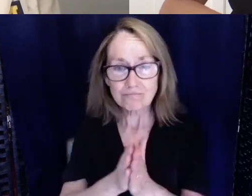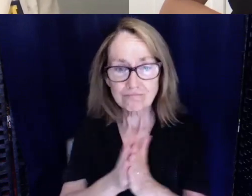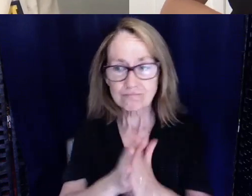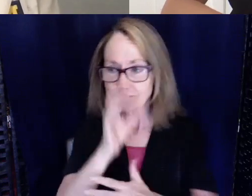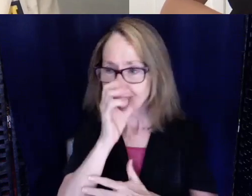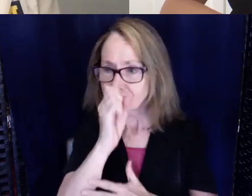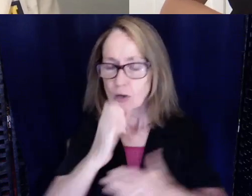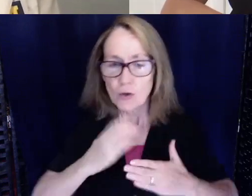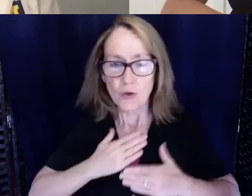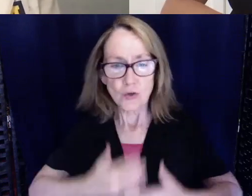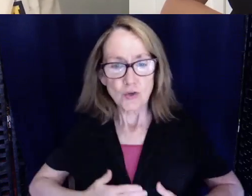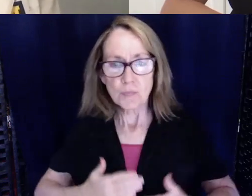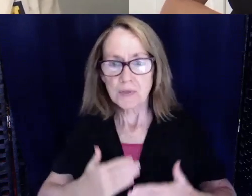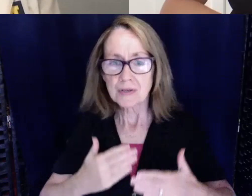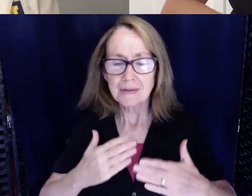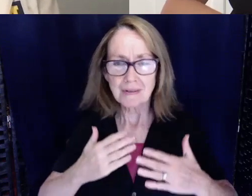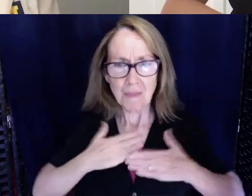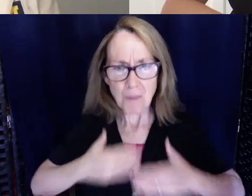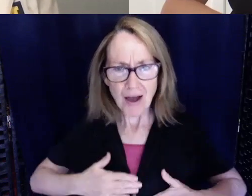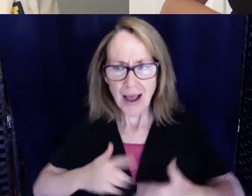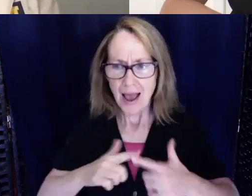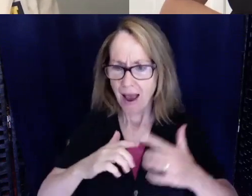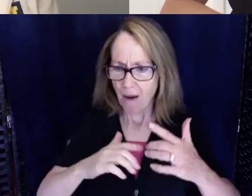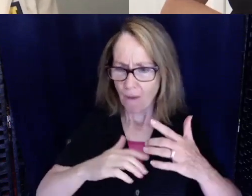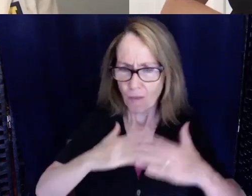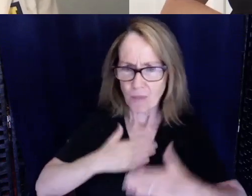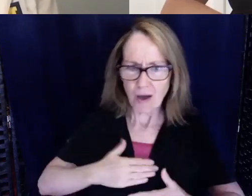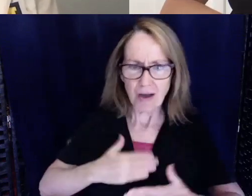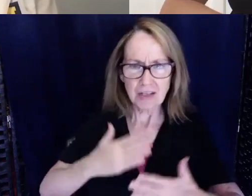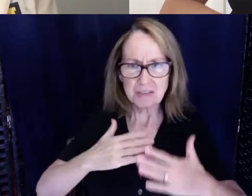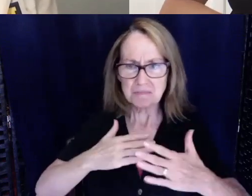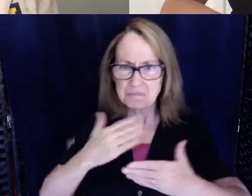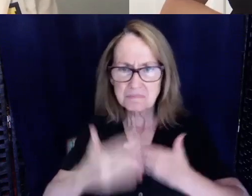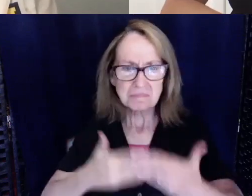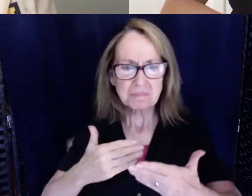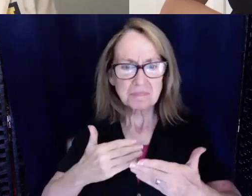medicine, how the body was in science and knowing that was always my best subject in